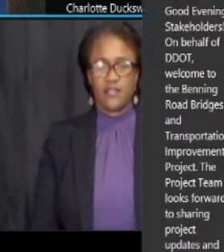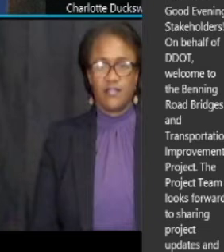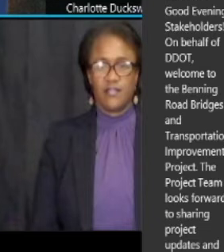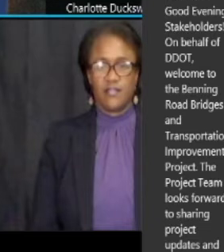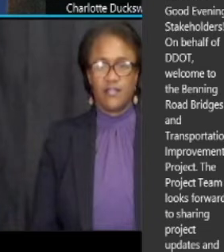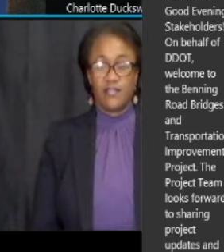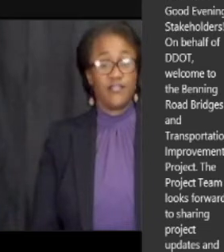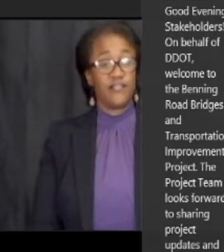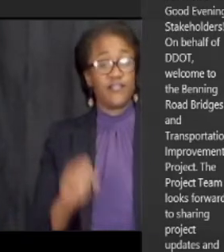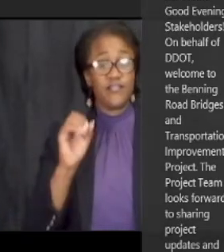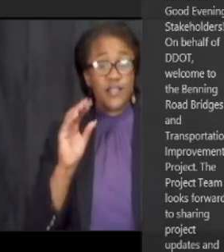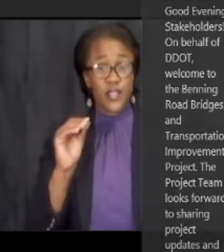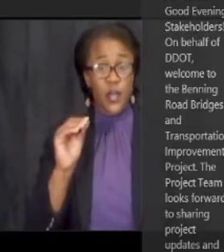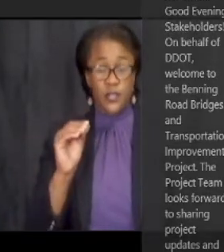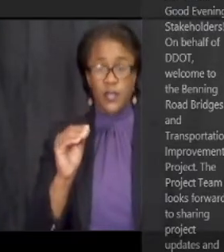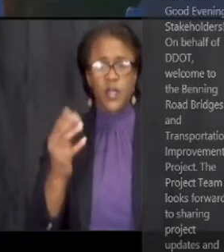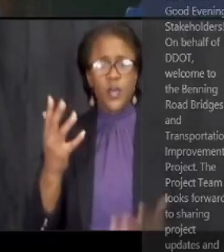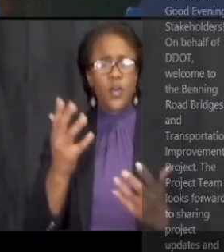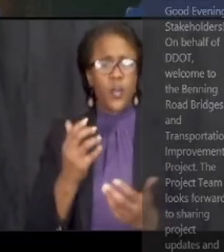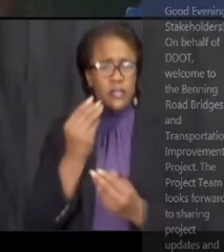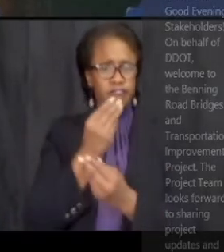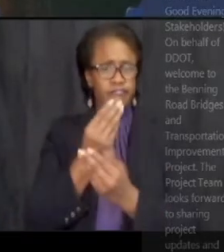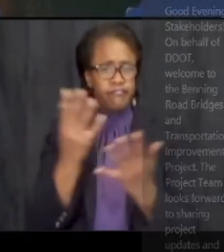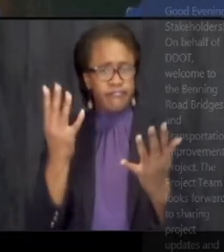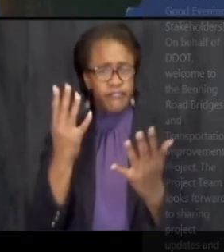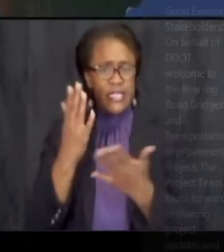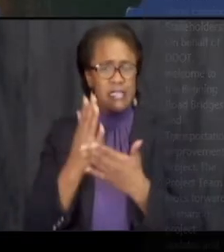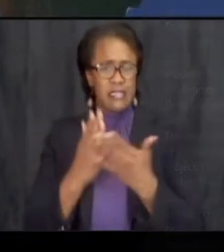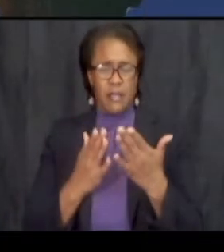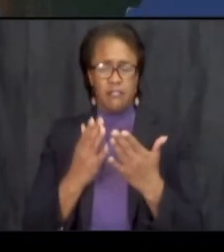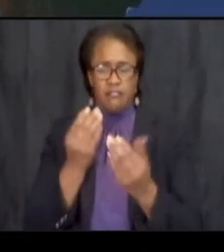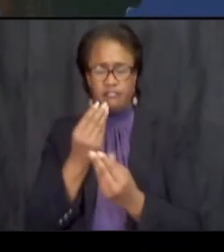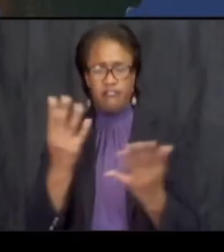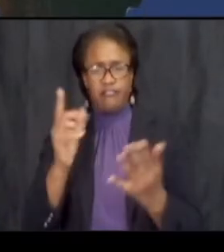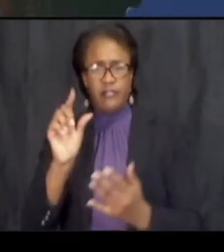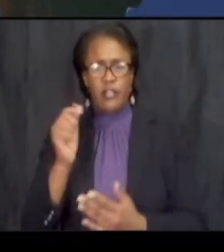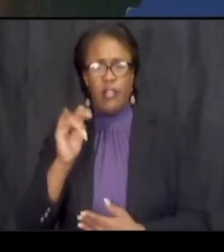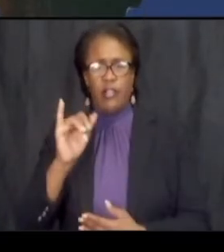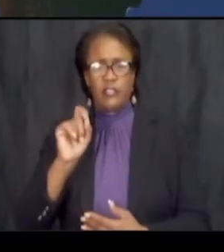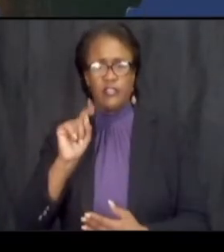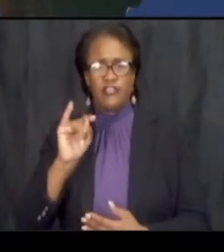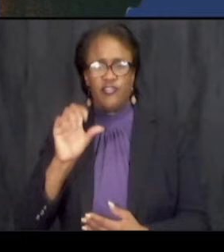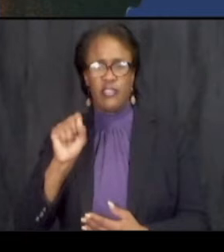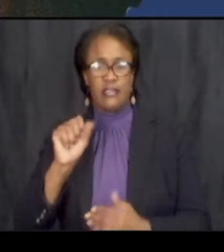so just wanted to give you all some logistics in terms of how this meeting will be conducted